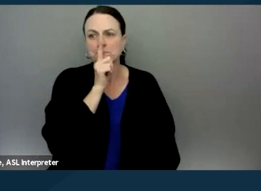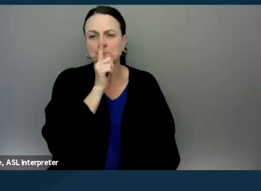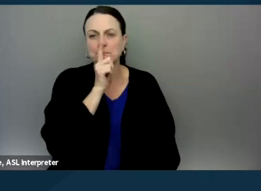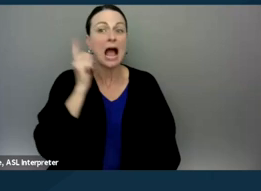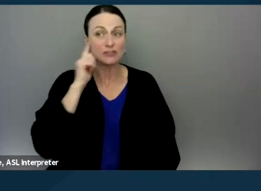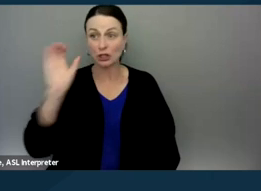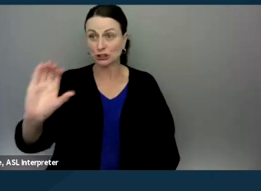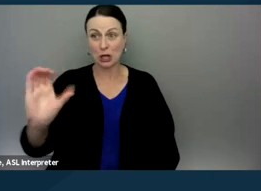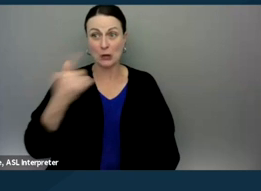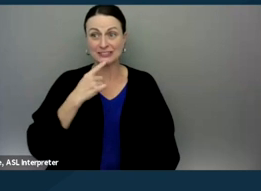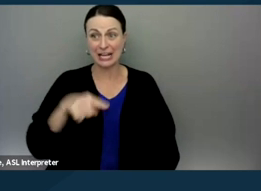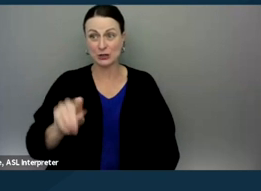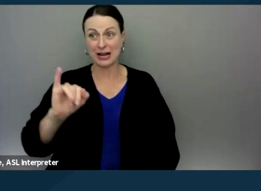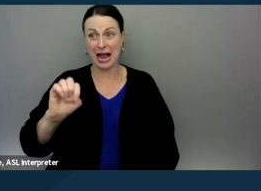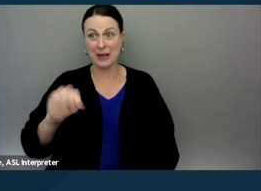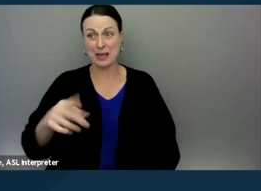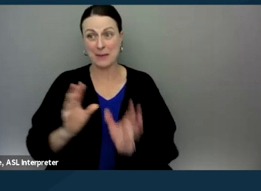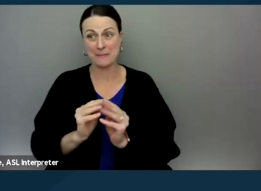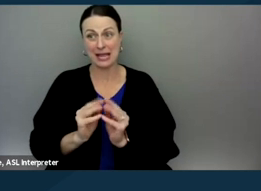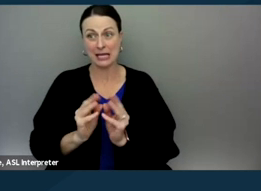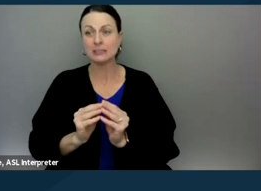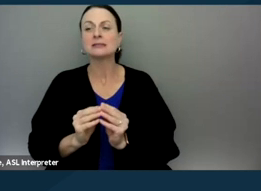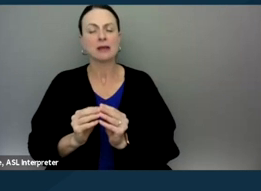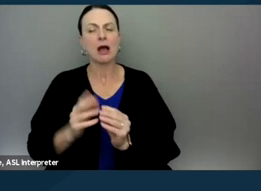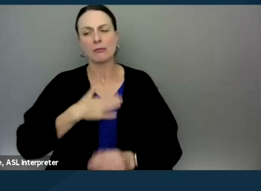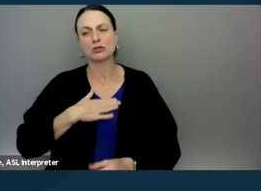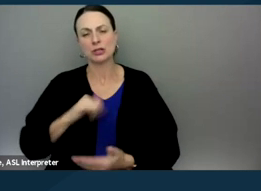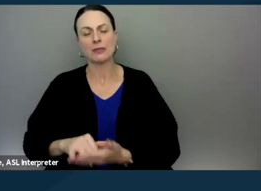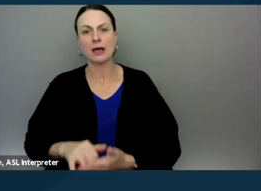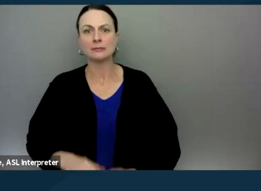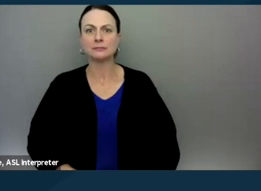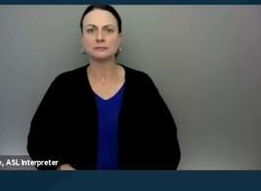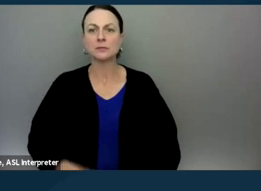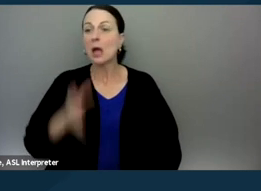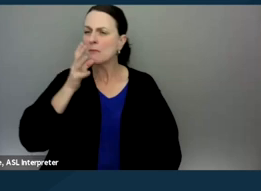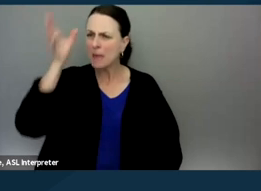in IEP meetings, which I appreciate is, "Parent, you told me that, you know,